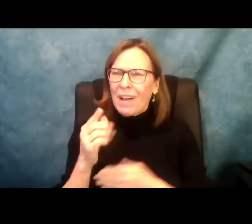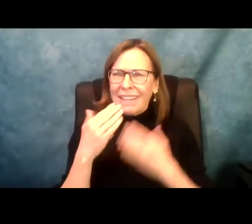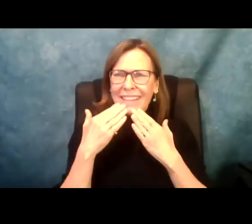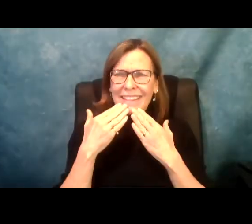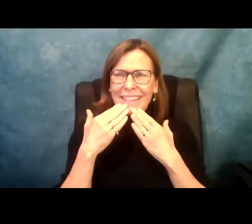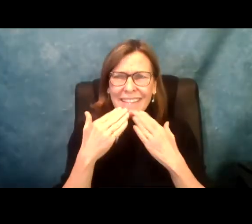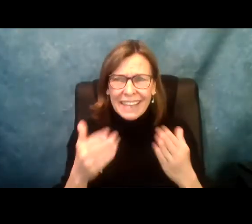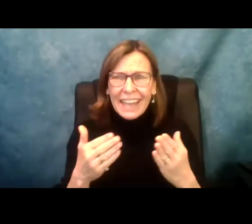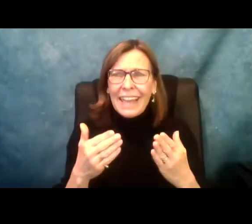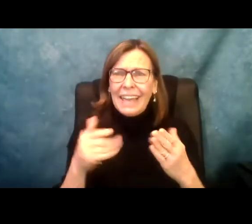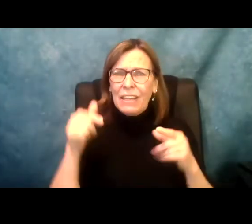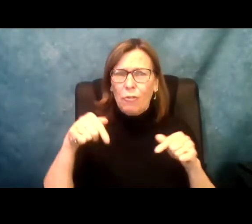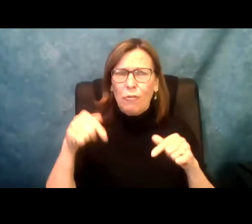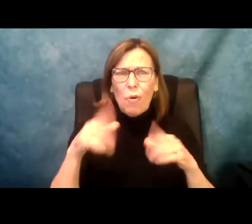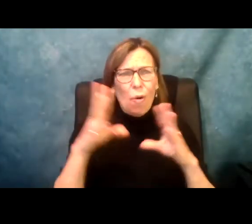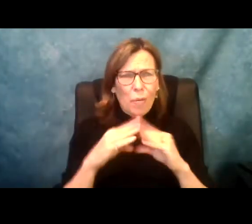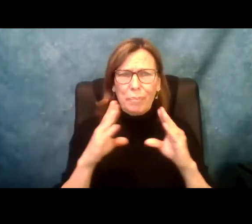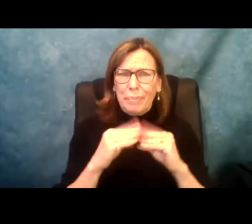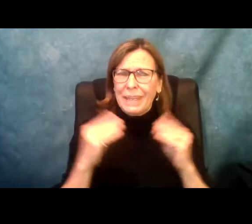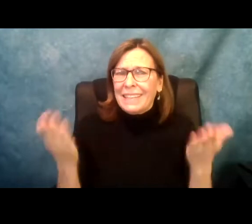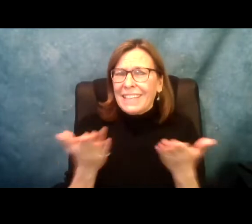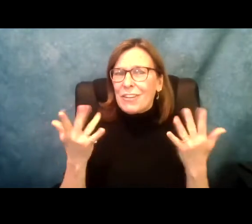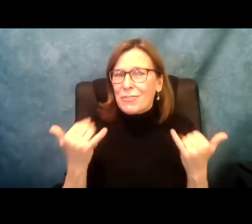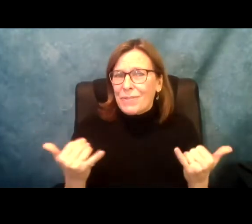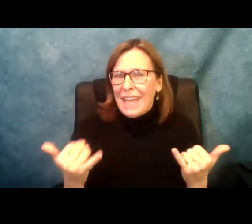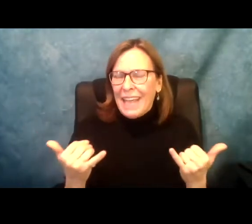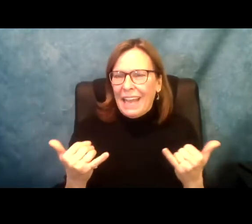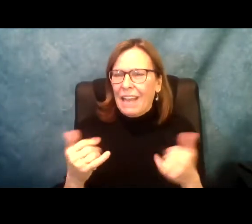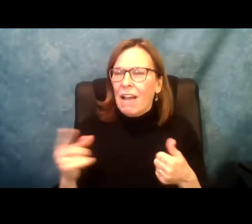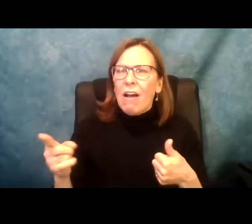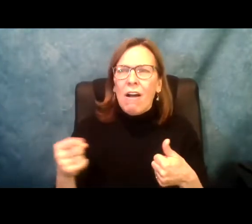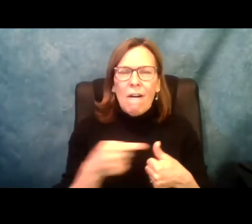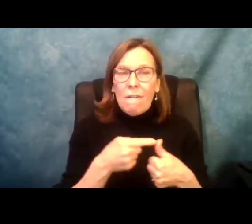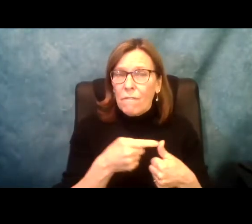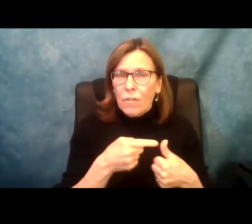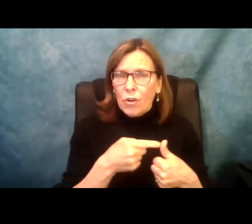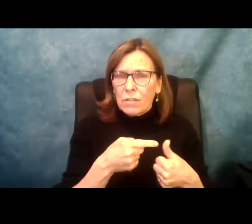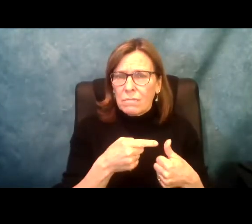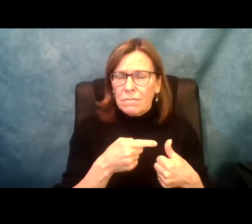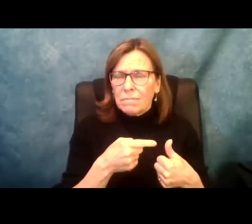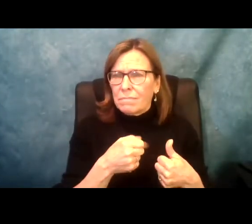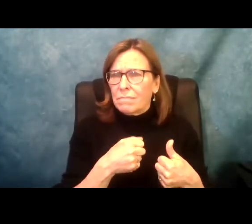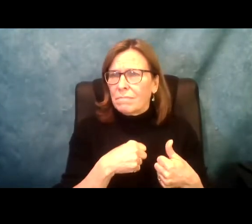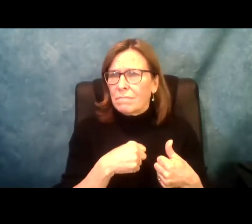you. » AILEEN: Good morning, everybody. And thank you for holding this meeting today.